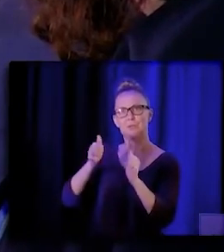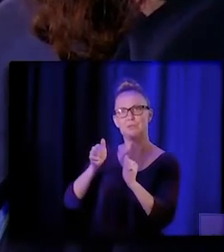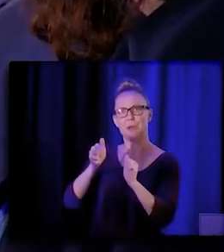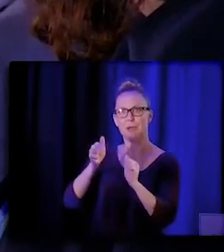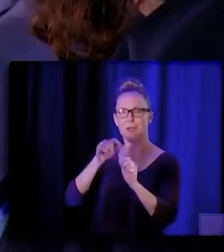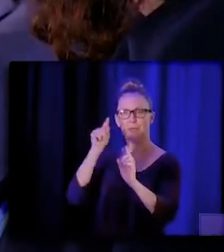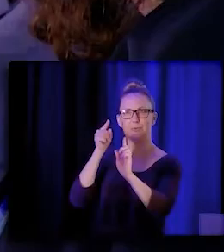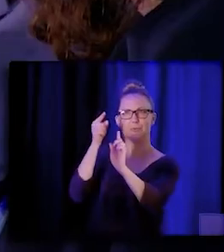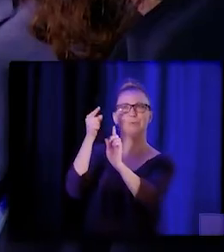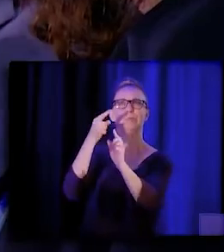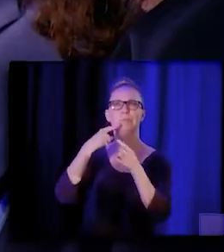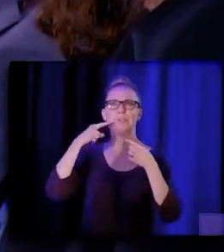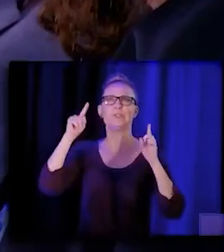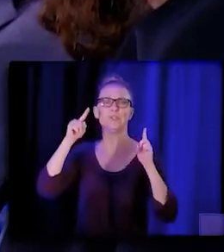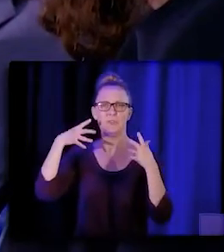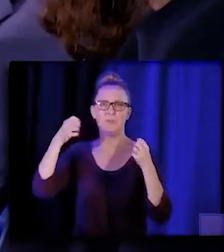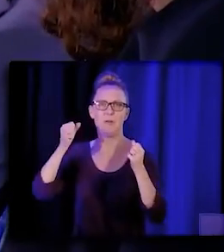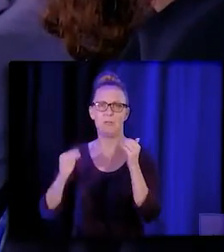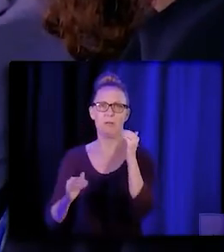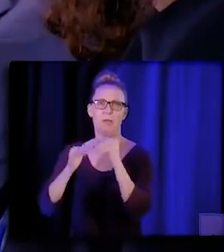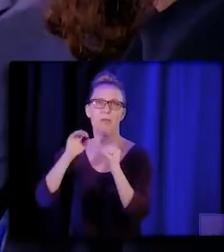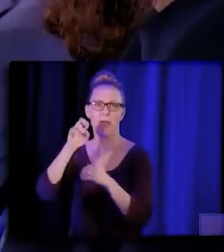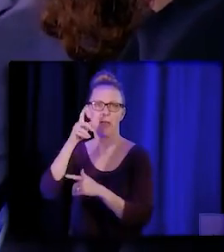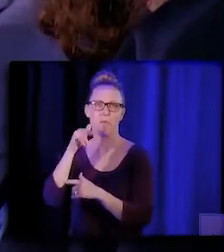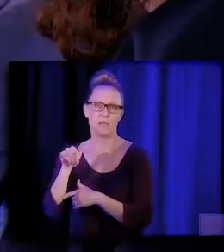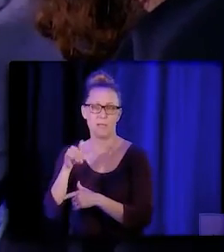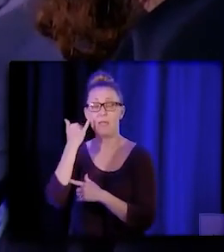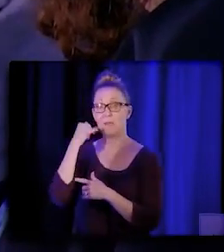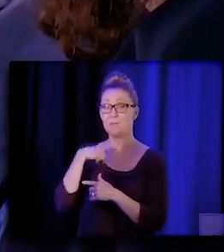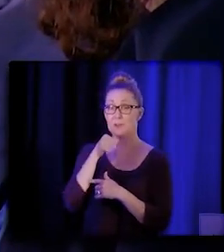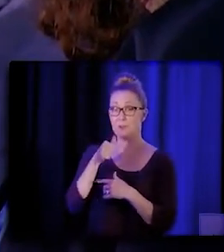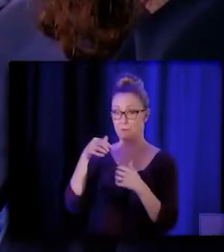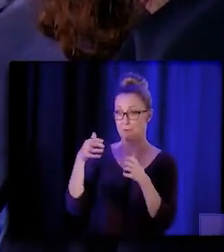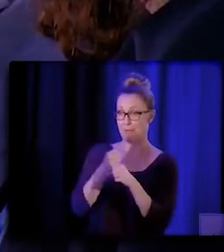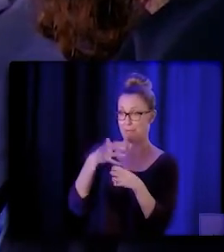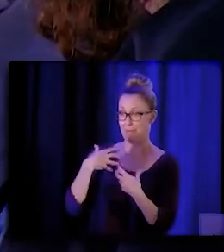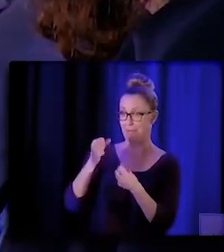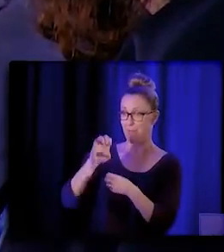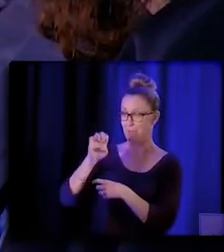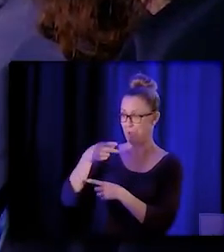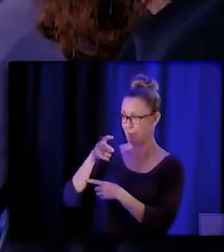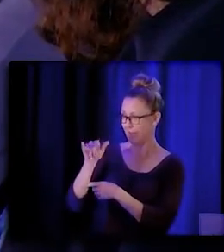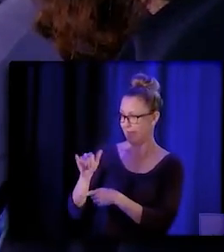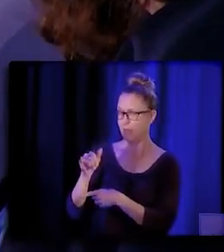Without health equity, I question any of the other things that we've been given in the books.